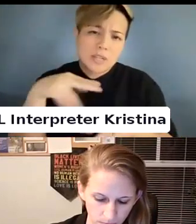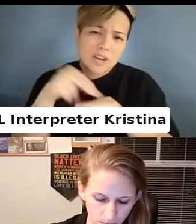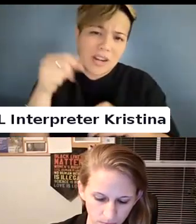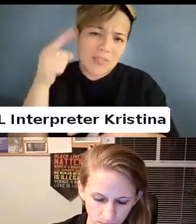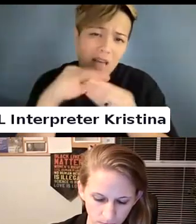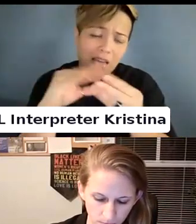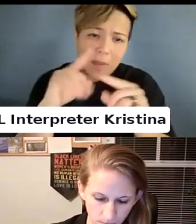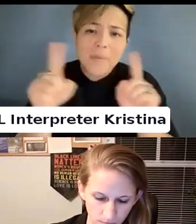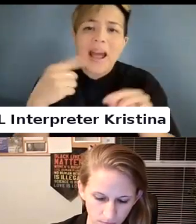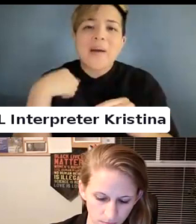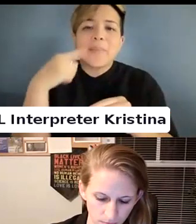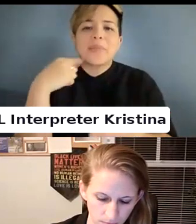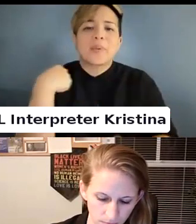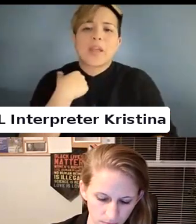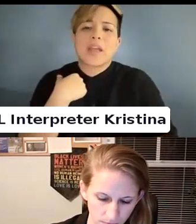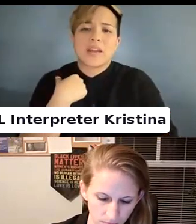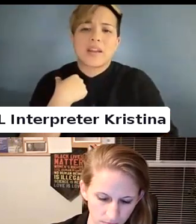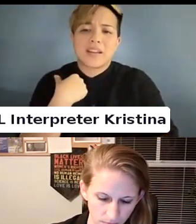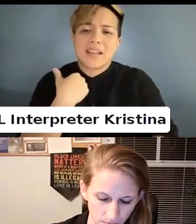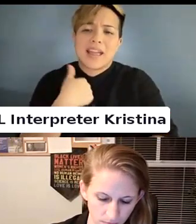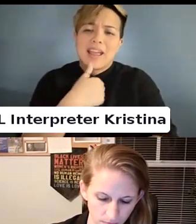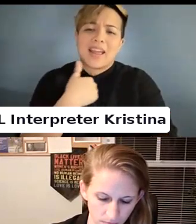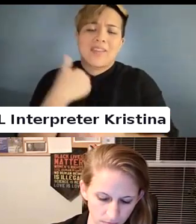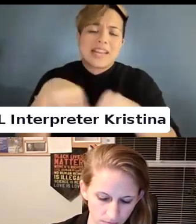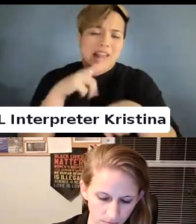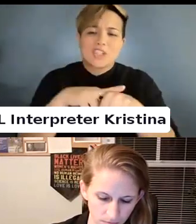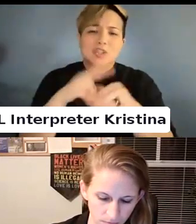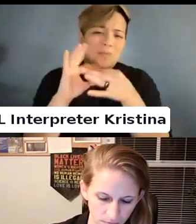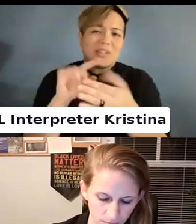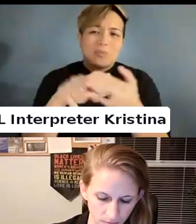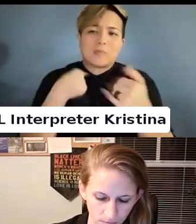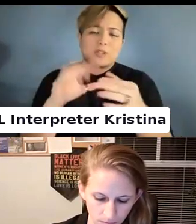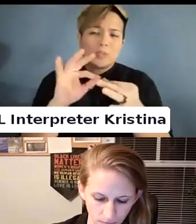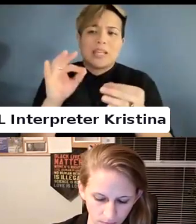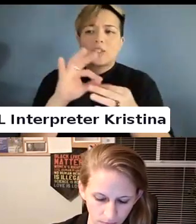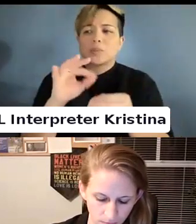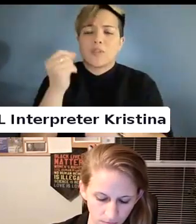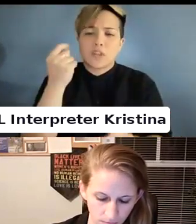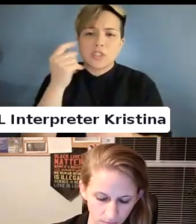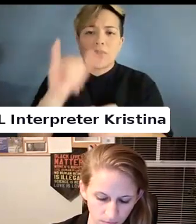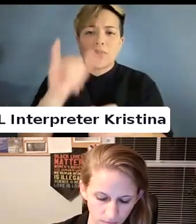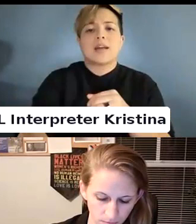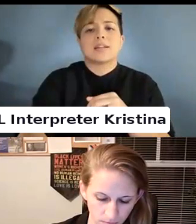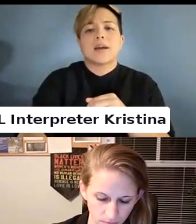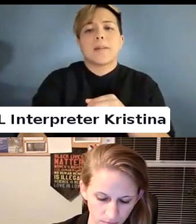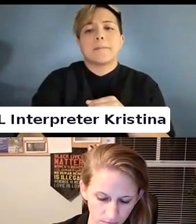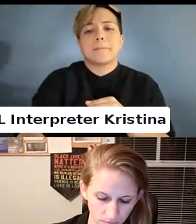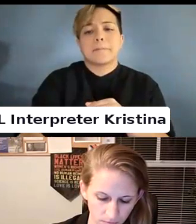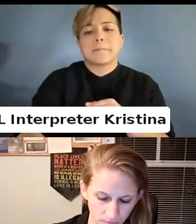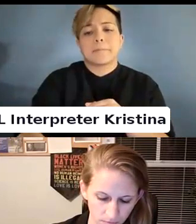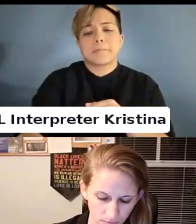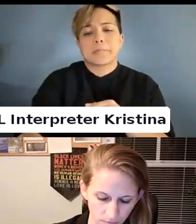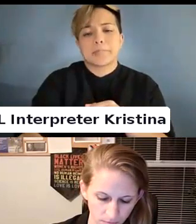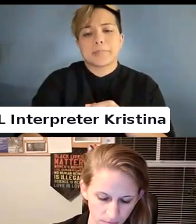I think we have a natural affinity to what I was trying to say in terms of understanding